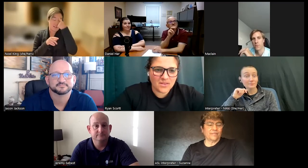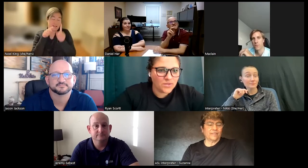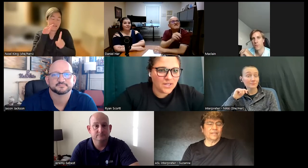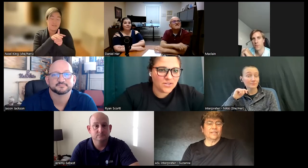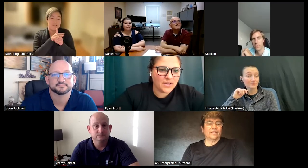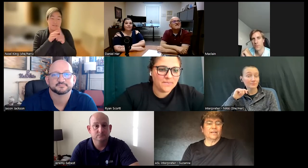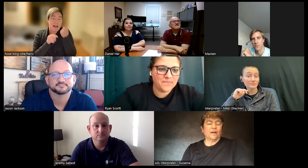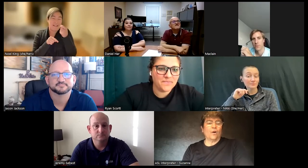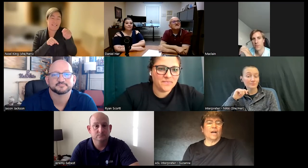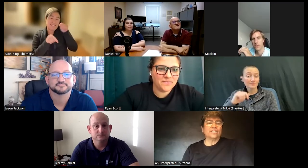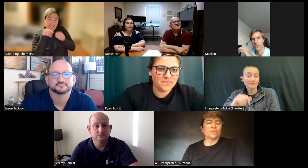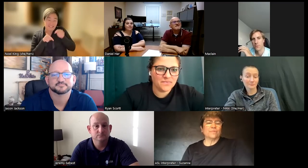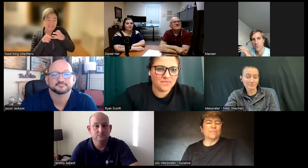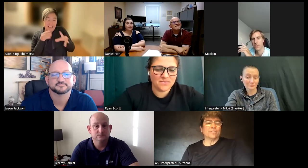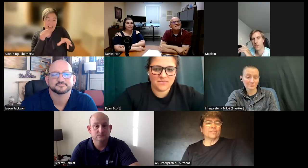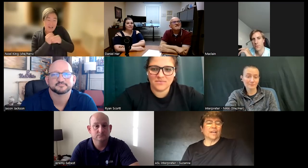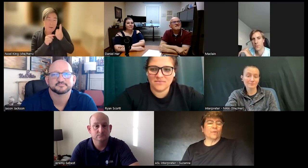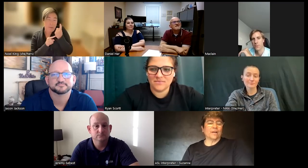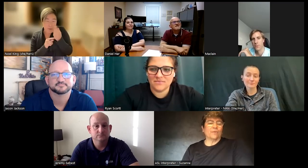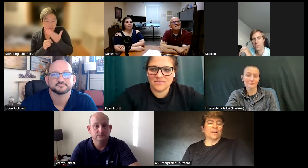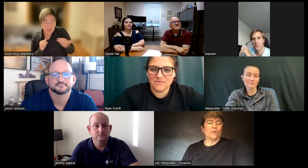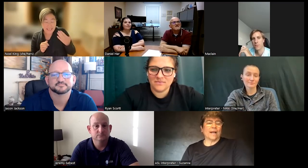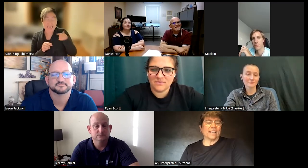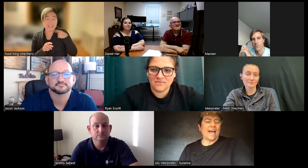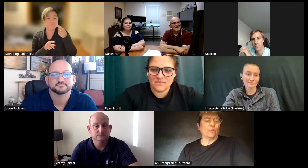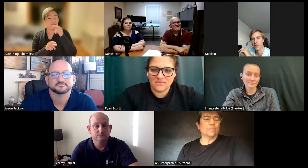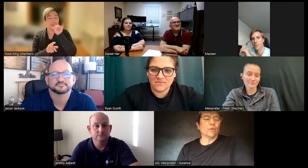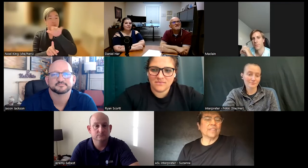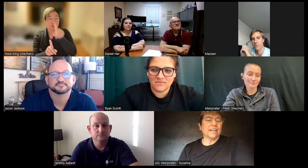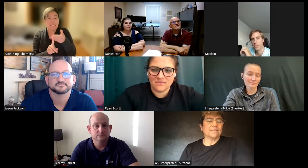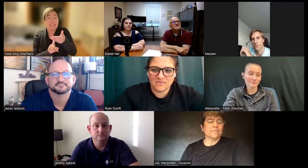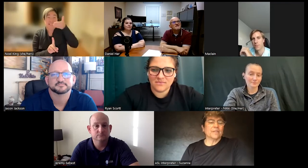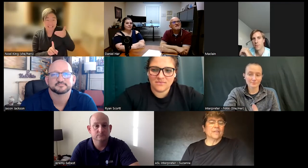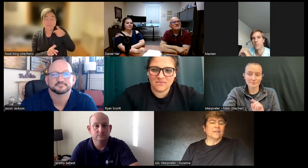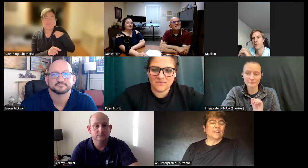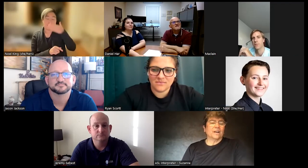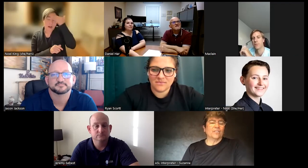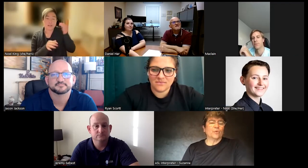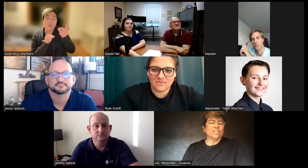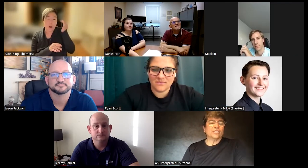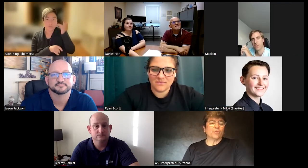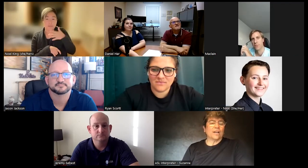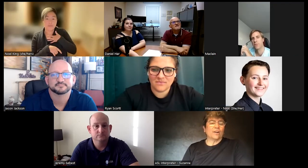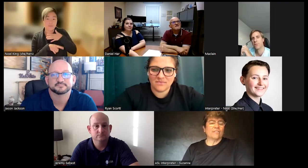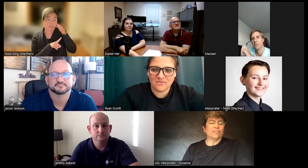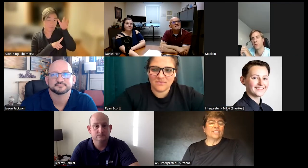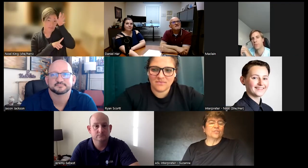oh yes go ahead oh I just remembered something I want to go back and add one more thing uh the question prior I forgot to